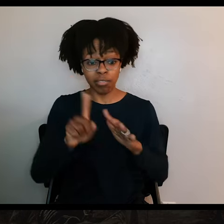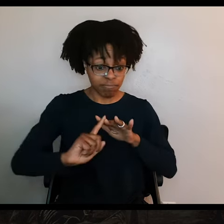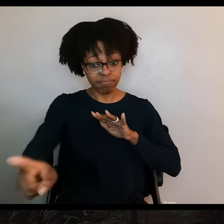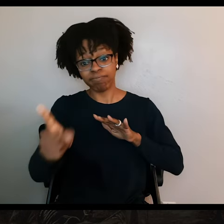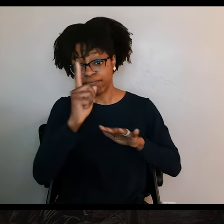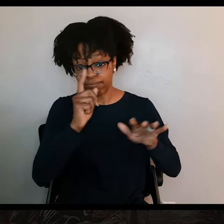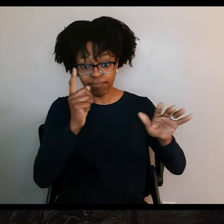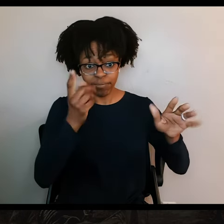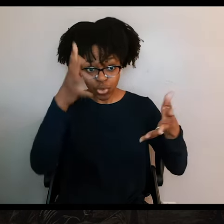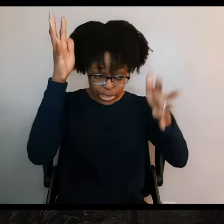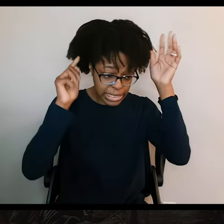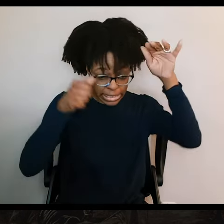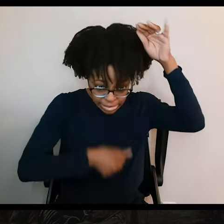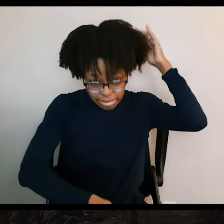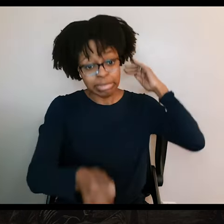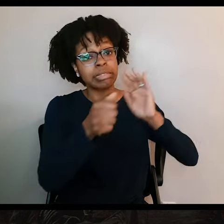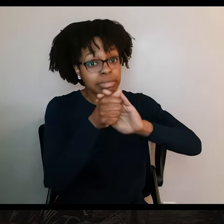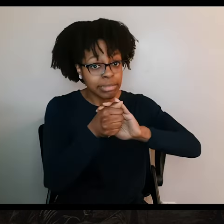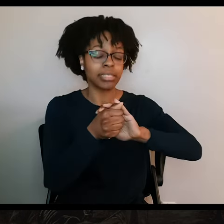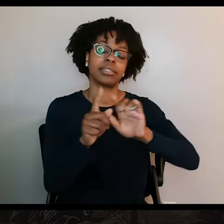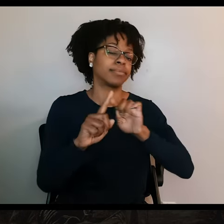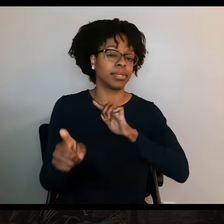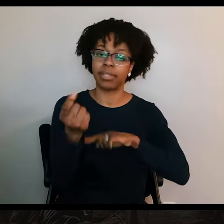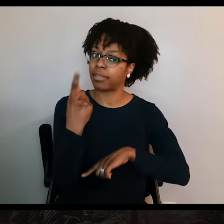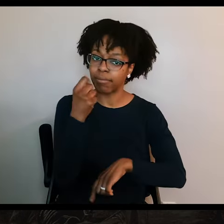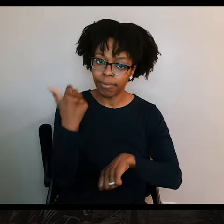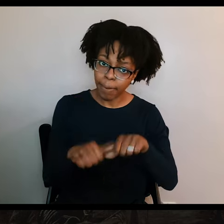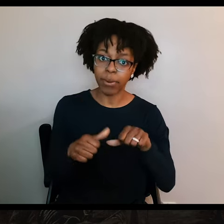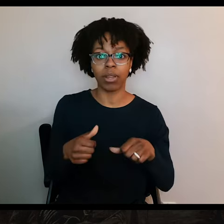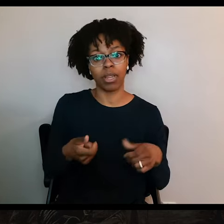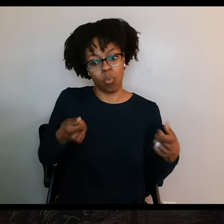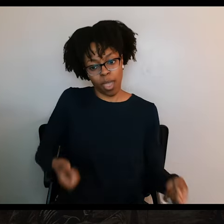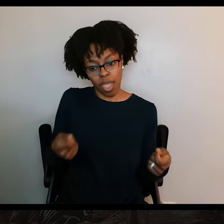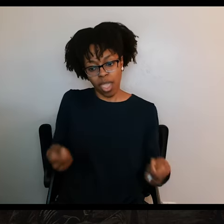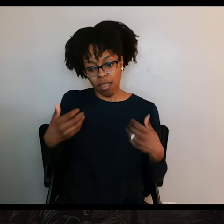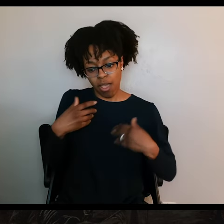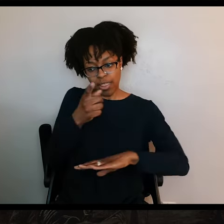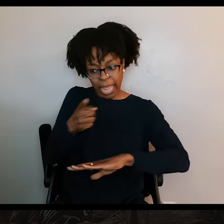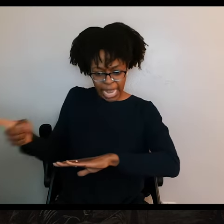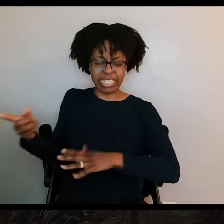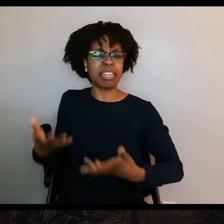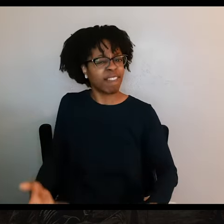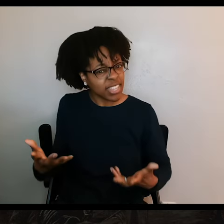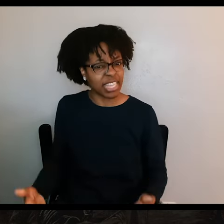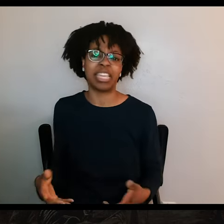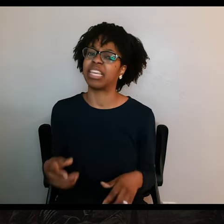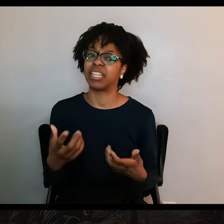to the nearby woods for cover. But they're overloaded wagon, with all the cannons and muskets, collapsed at that exact moment, which left